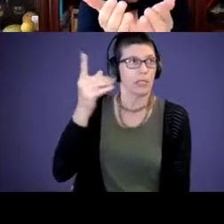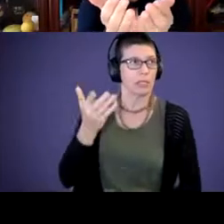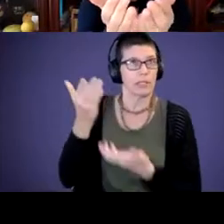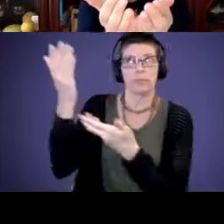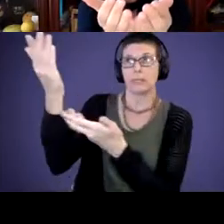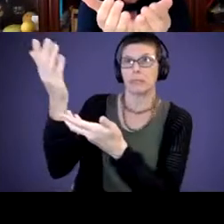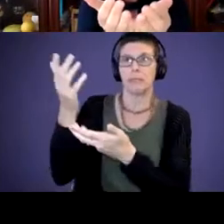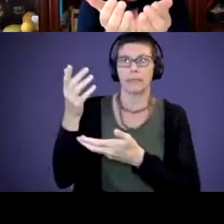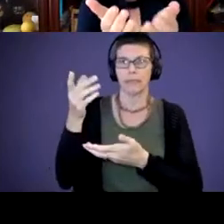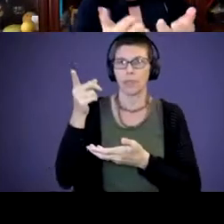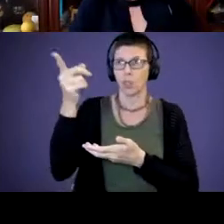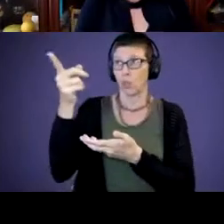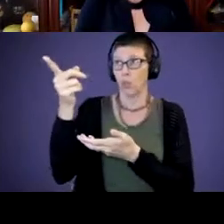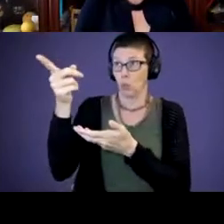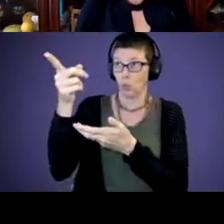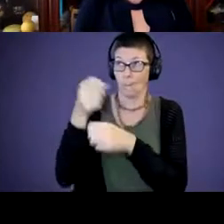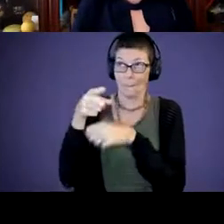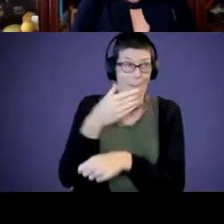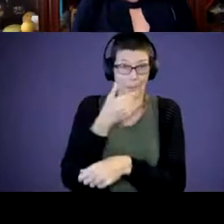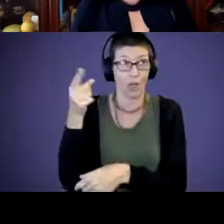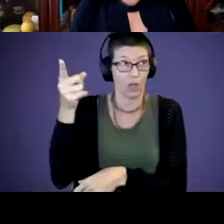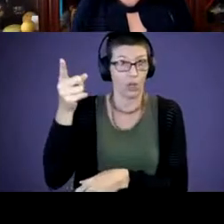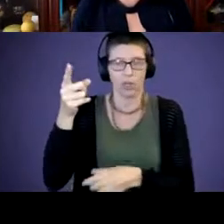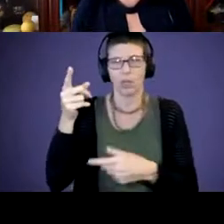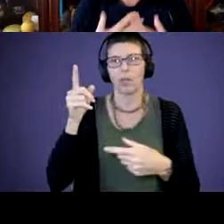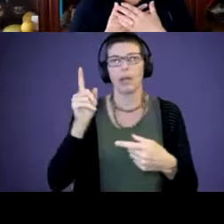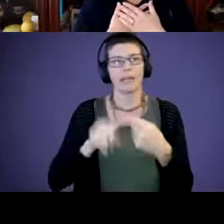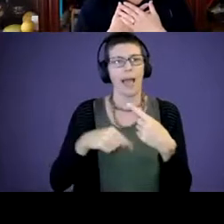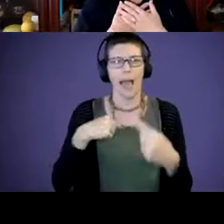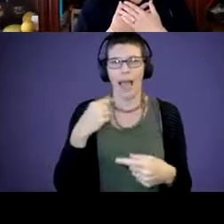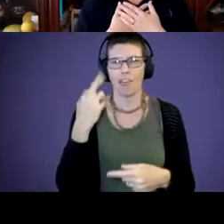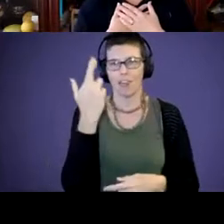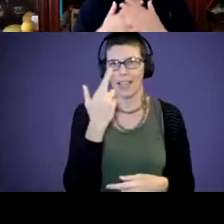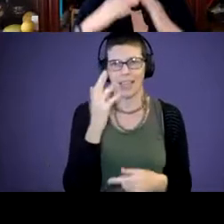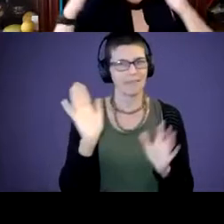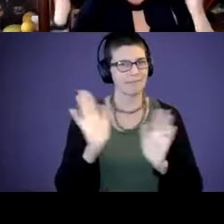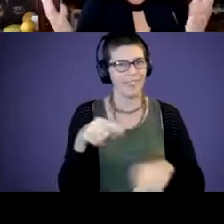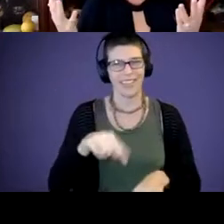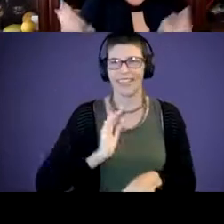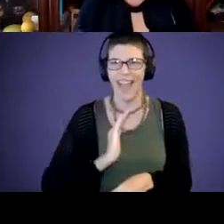you make him better. Until again, I realized this is our child, this is our family. And